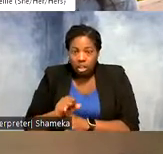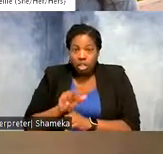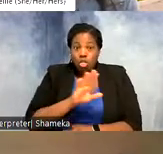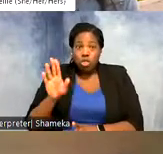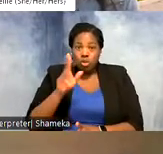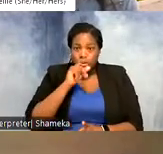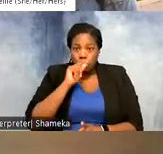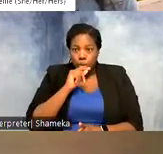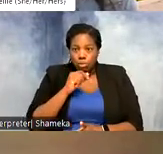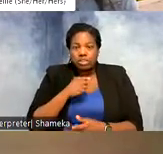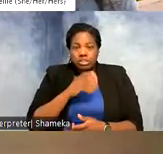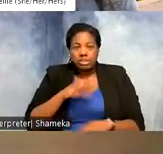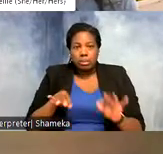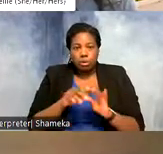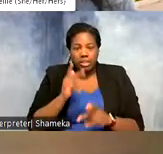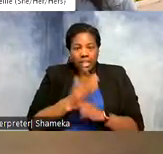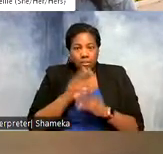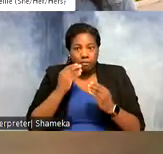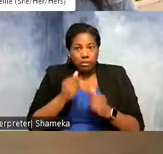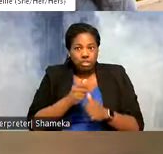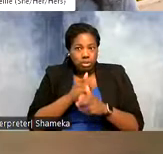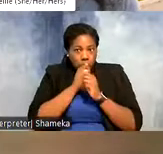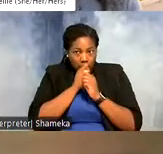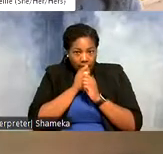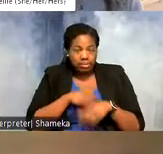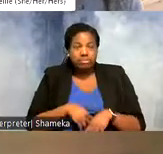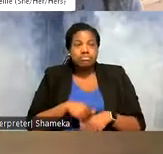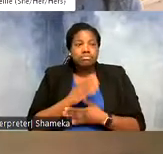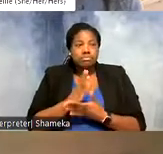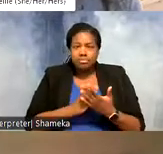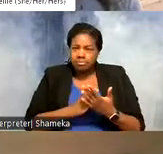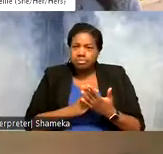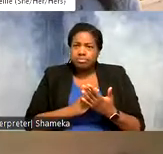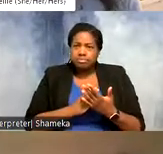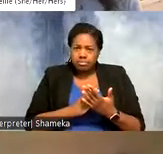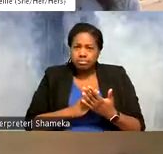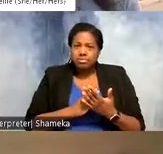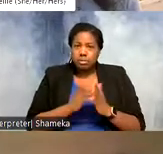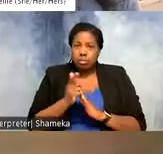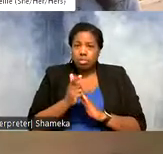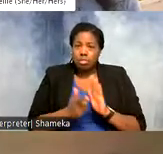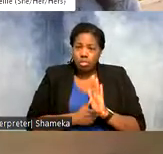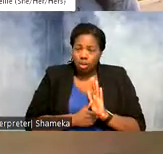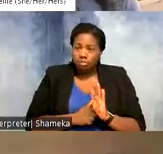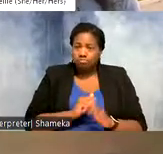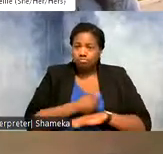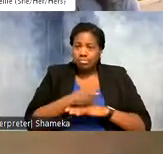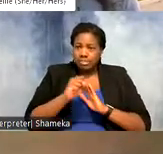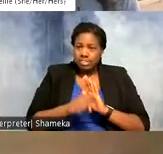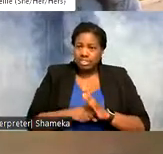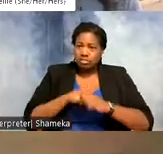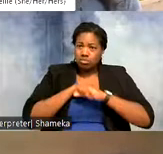keep that information private. There's also some laws for some. States protect birds and say